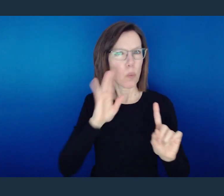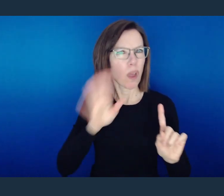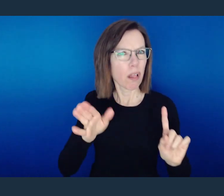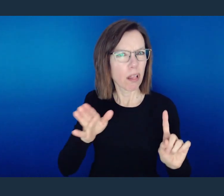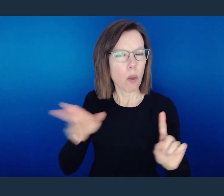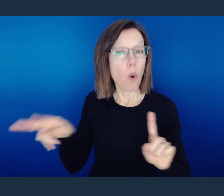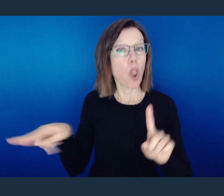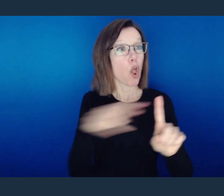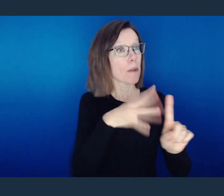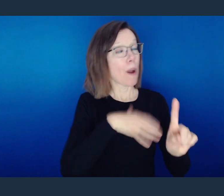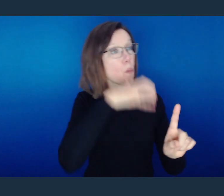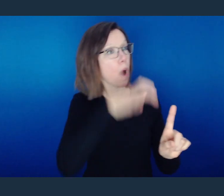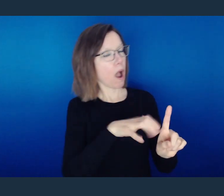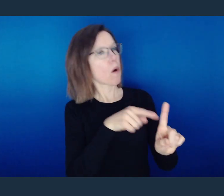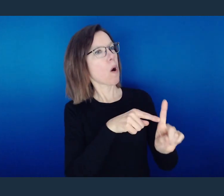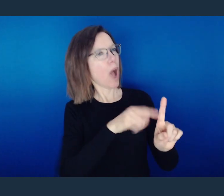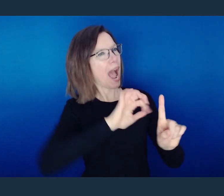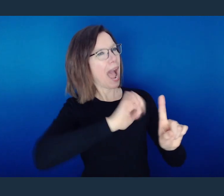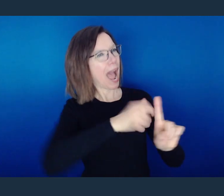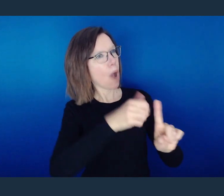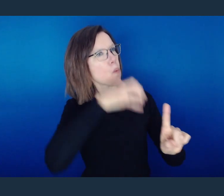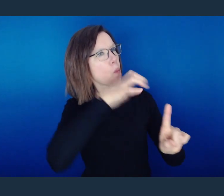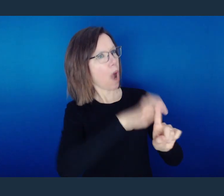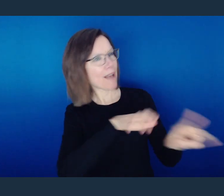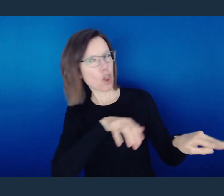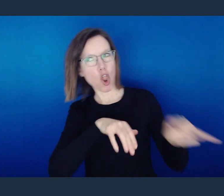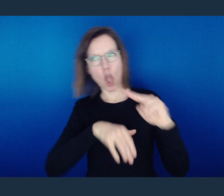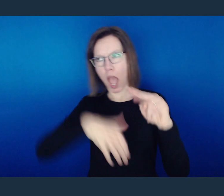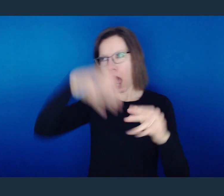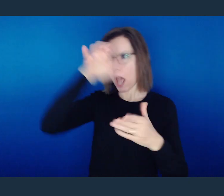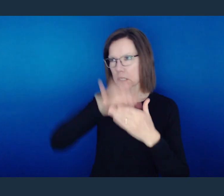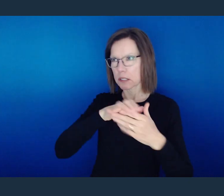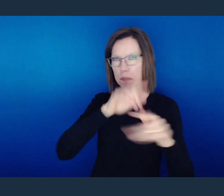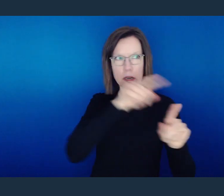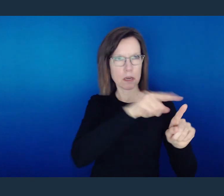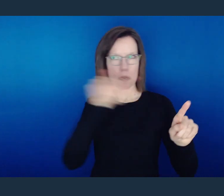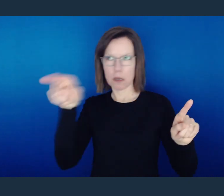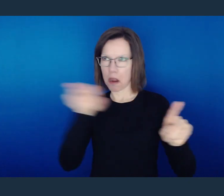They reflect and look at my wife and say, the way she looks at me is a reflection of